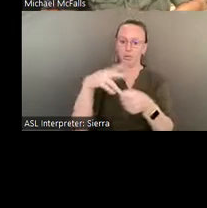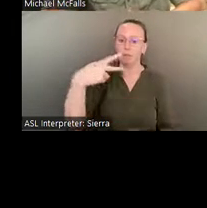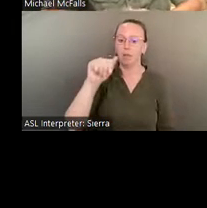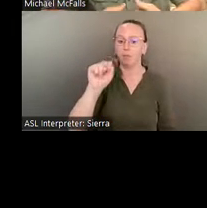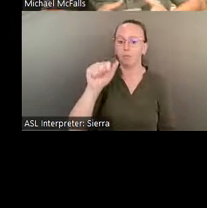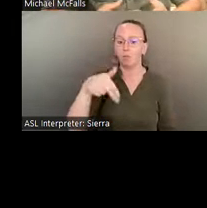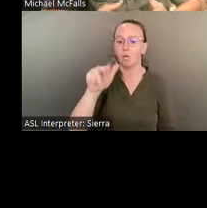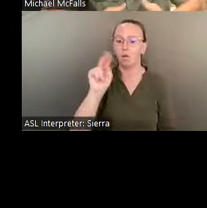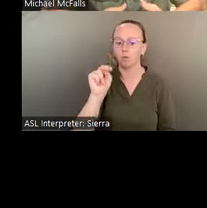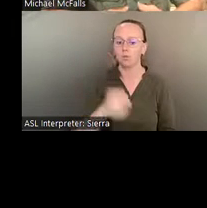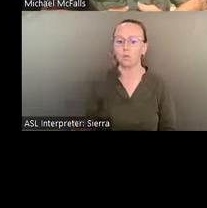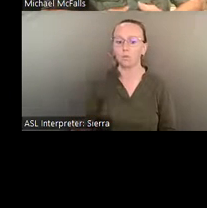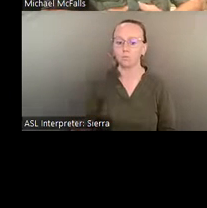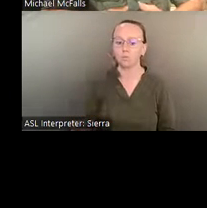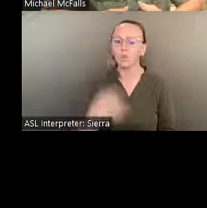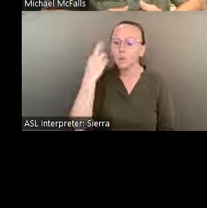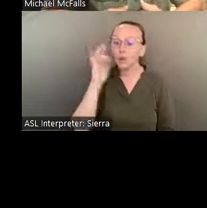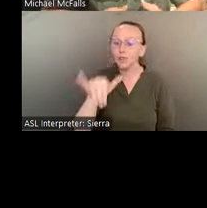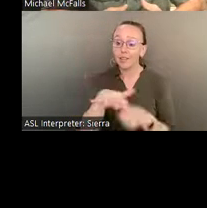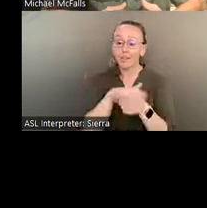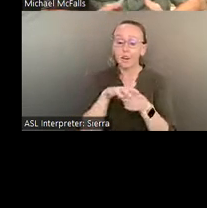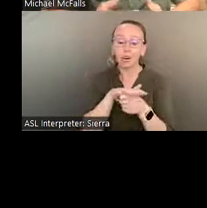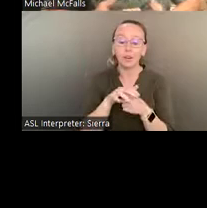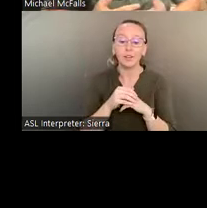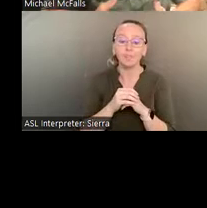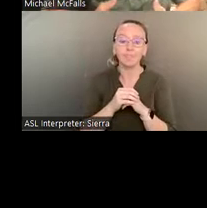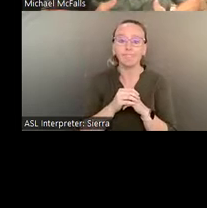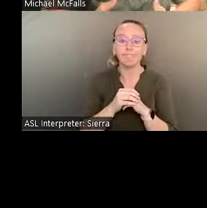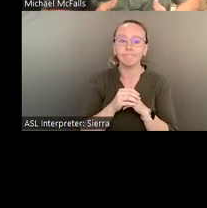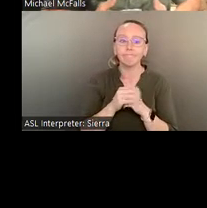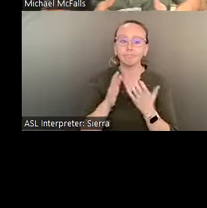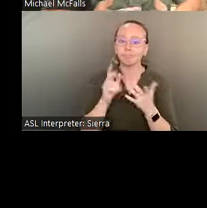We realized a place like Pasaquan is a place that's not going to change- it's the artist's